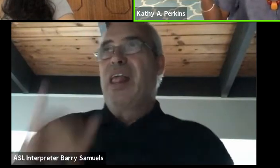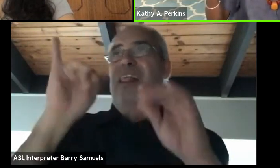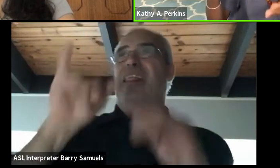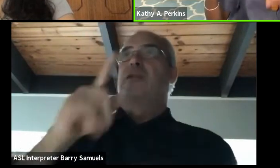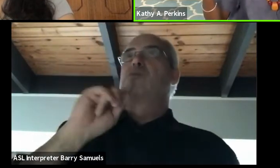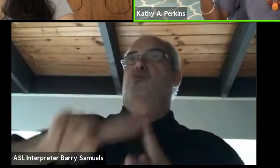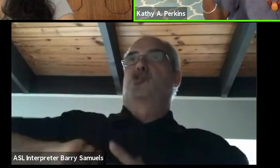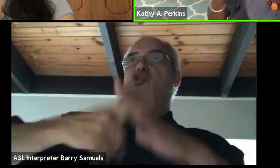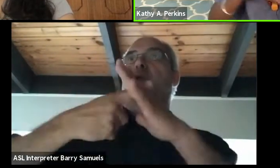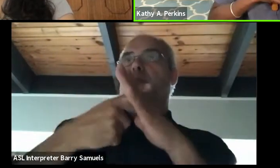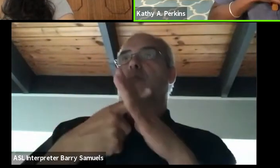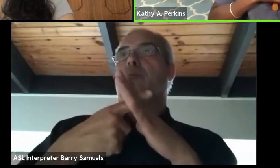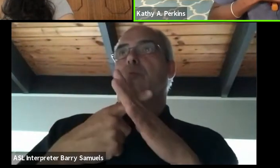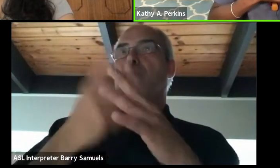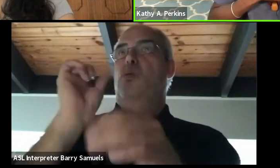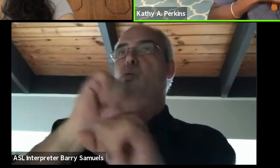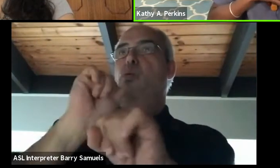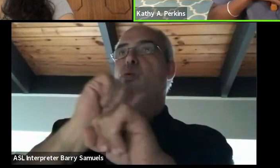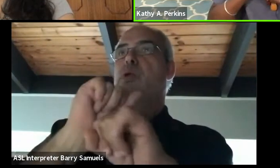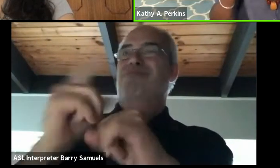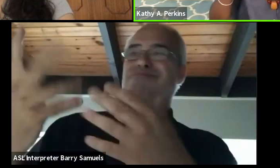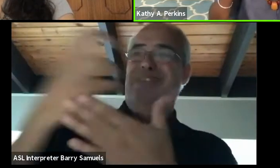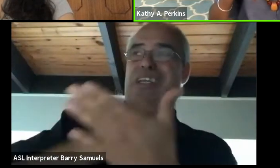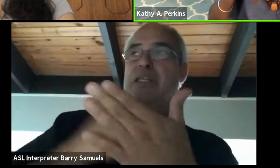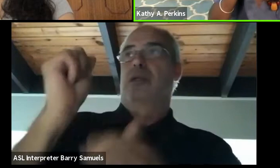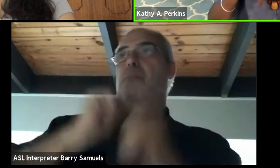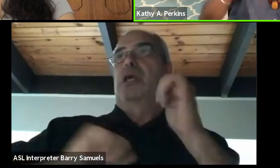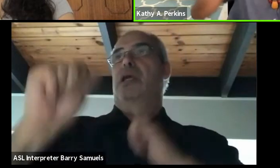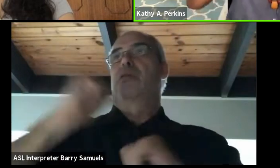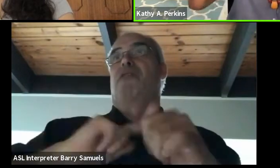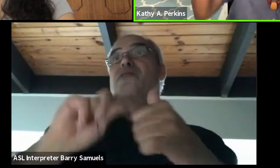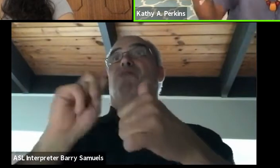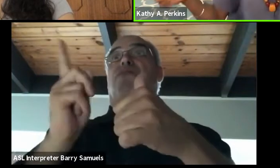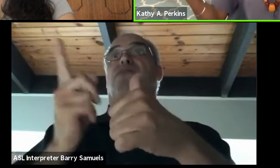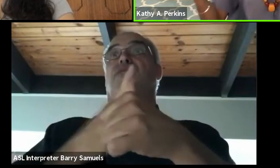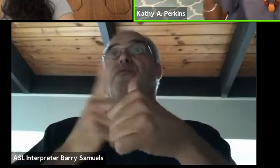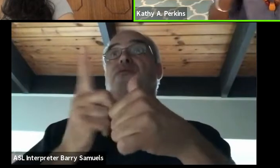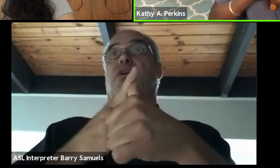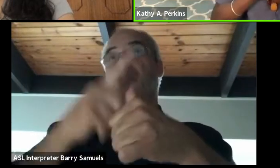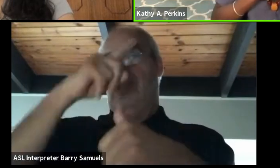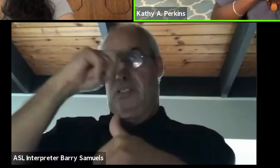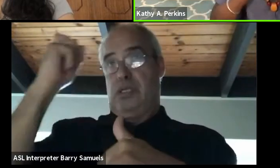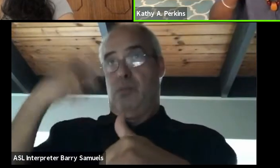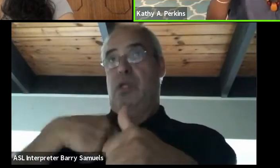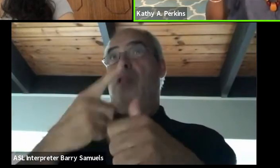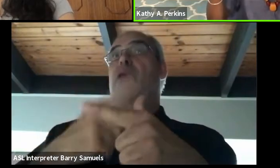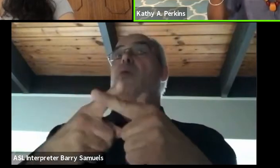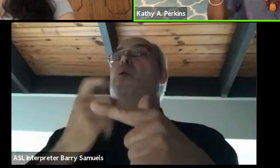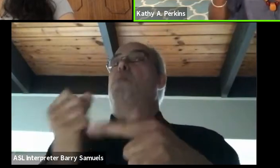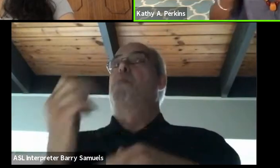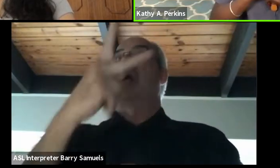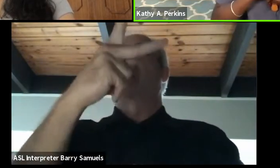So, I began to work on the collection of plays my first summer and then I went back the next summer. When the book came out in '99,